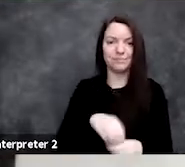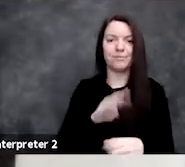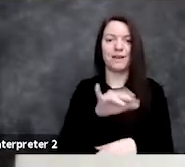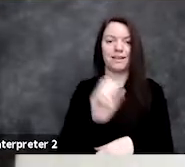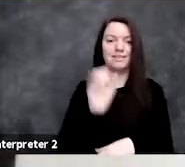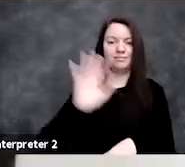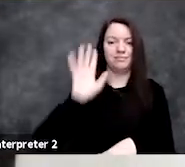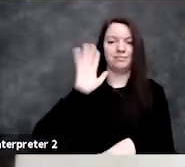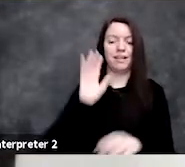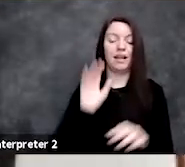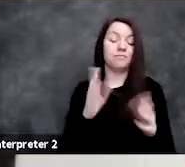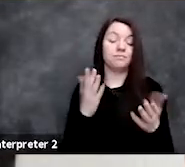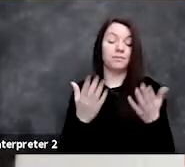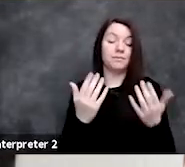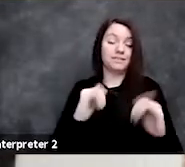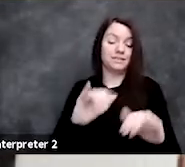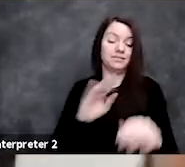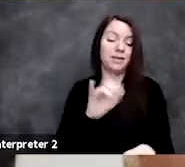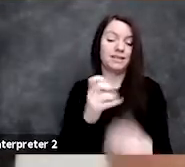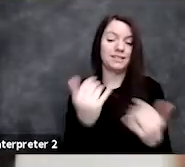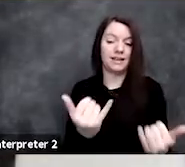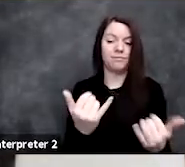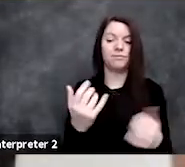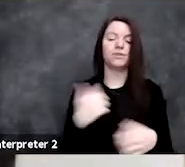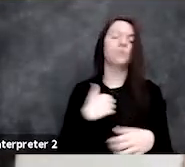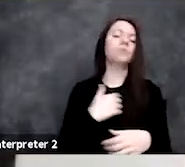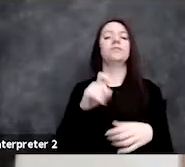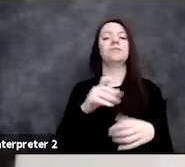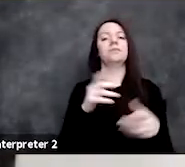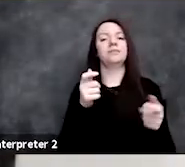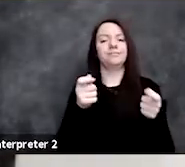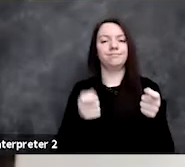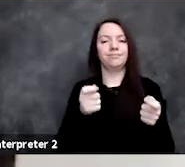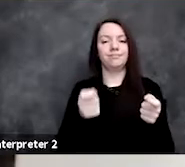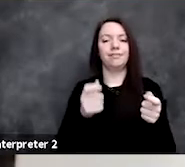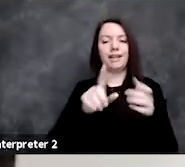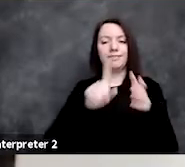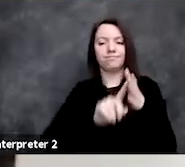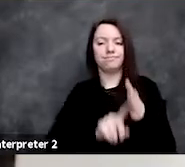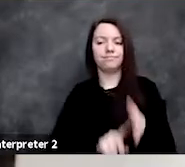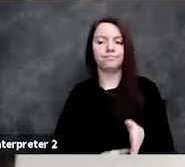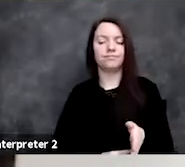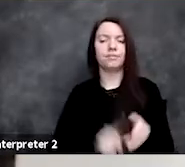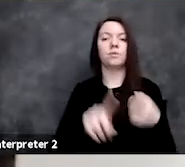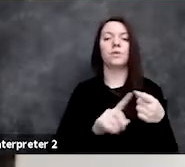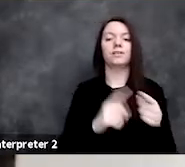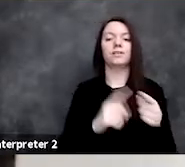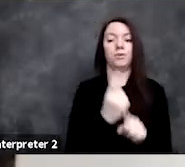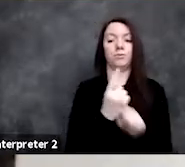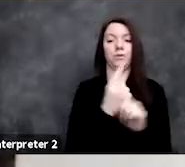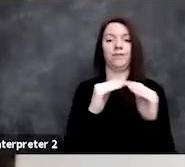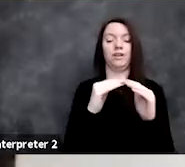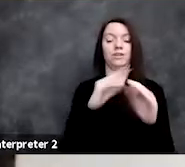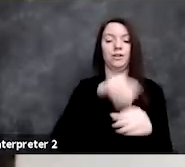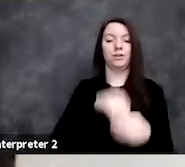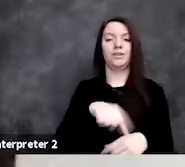they could still be biased now, and so we have to be able to question, when is it fair to include these biased judgements